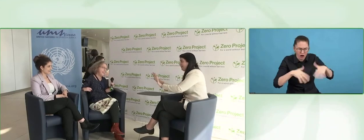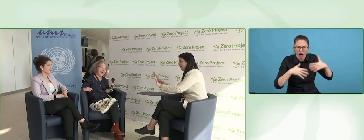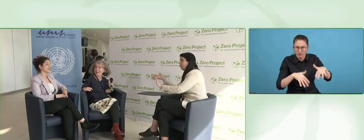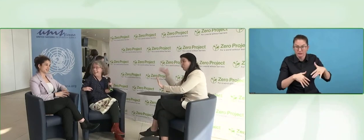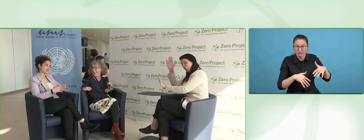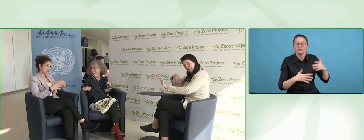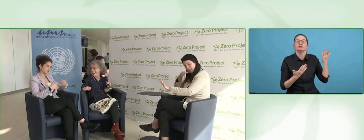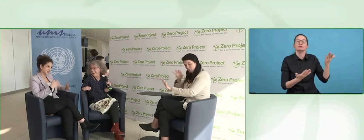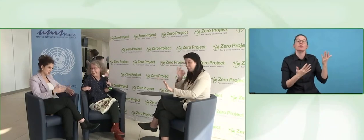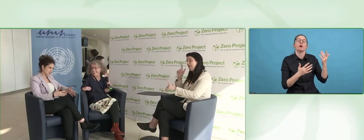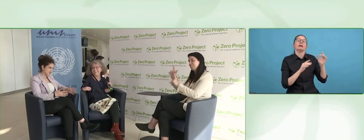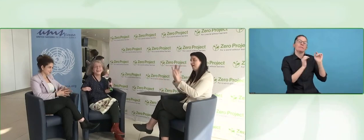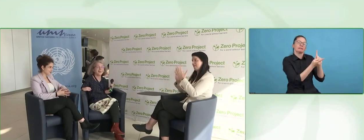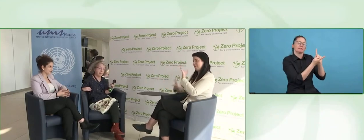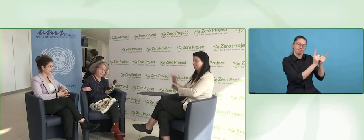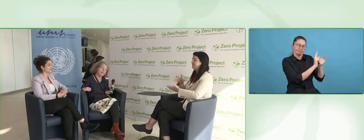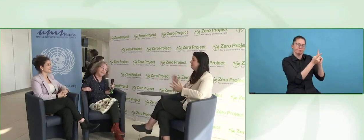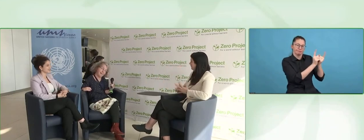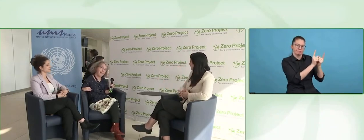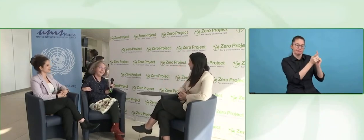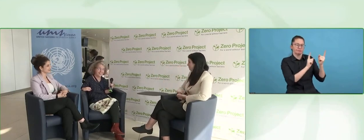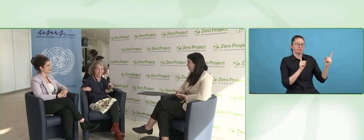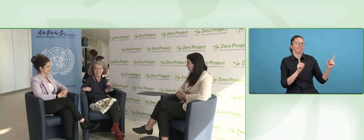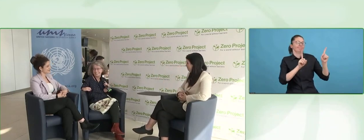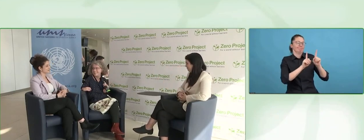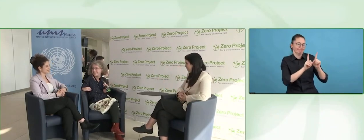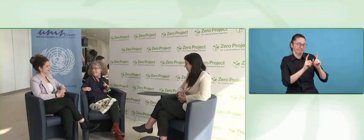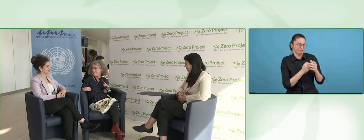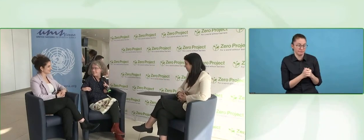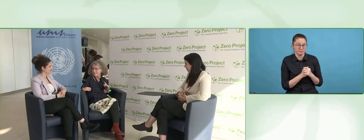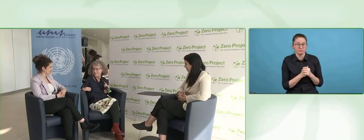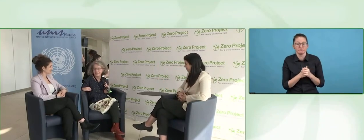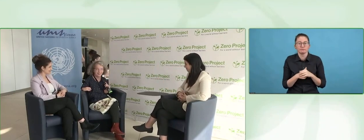And there is more to do of course, but it was good.